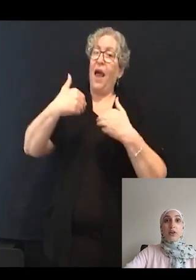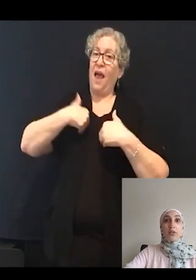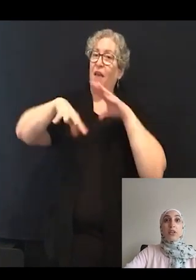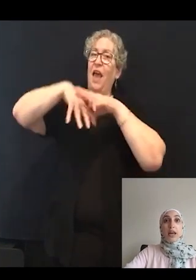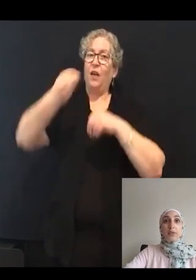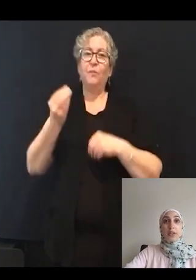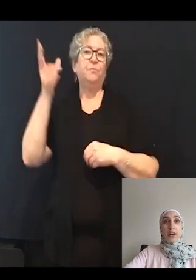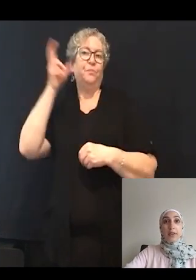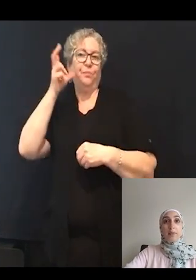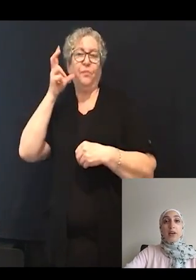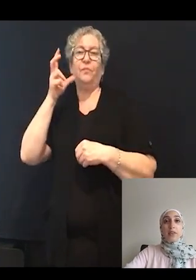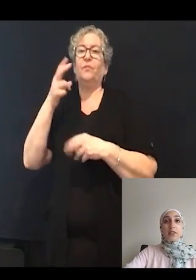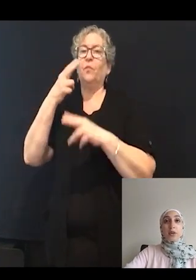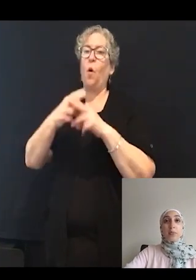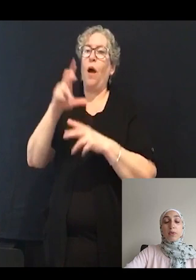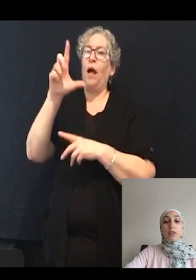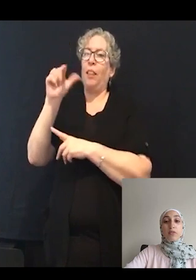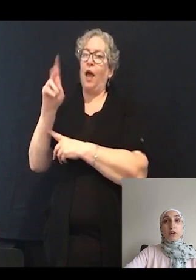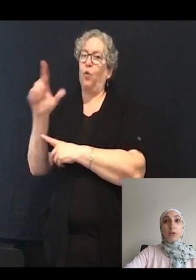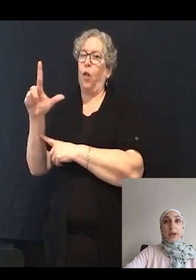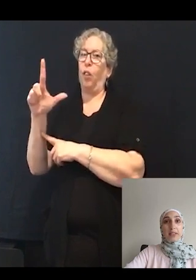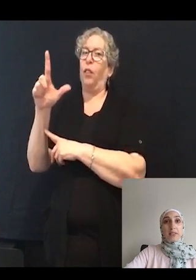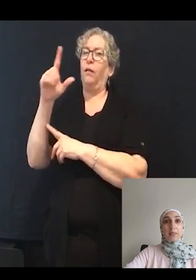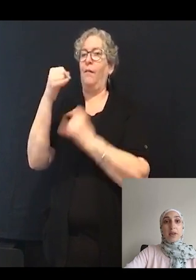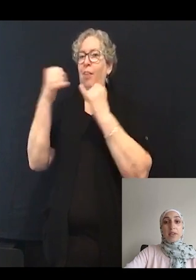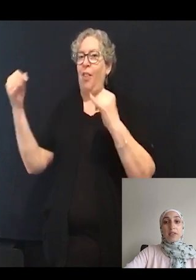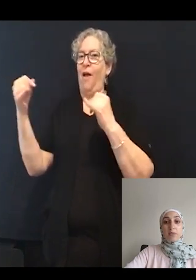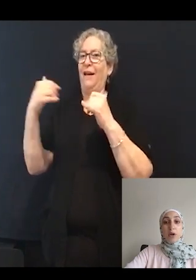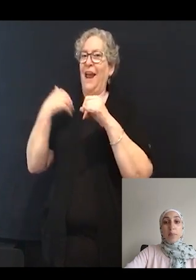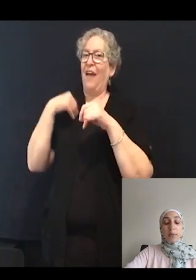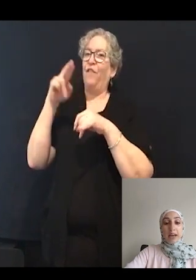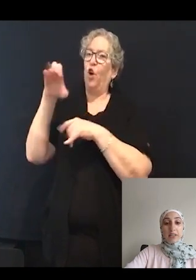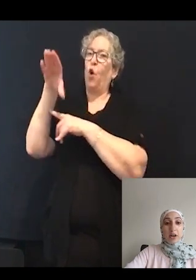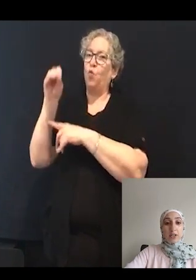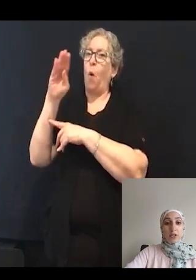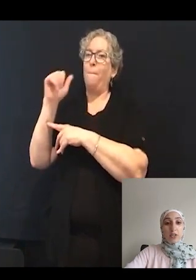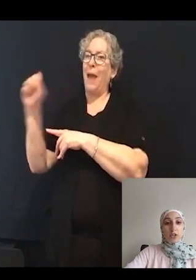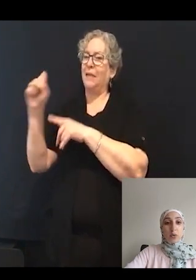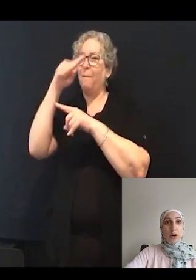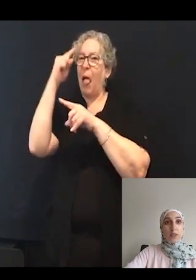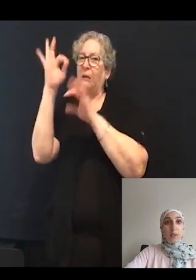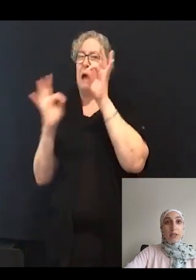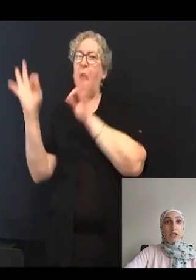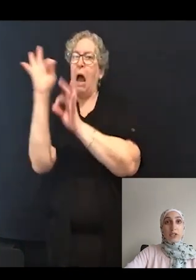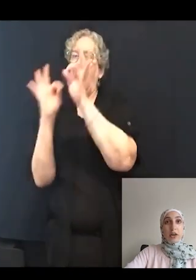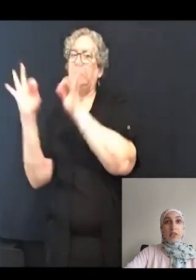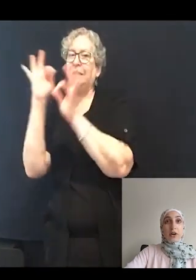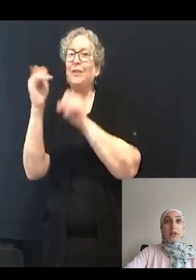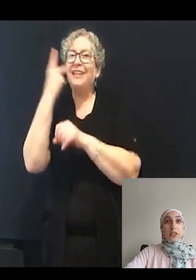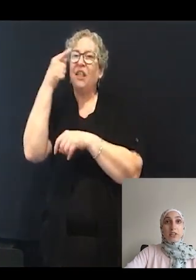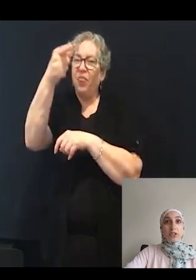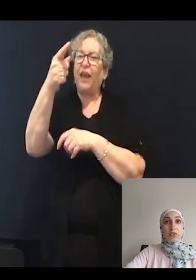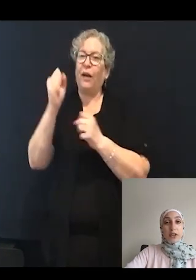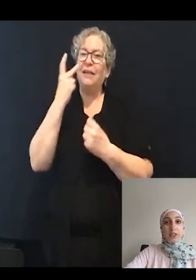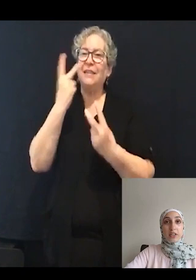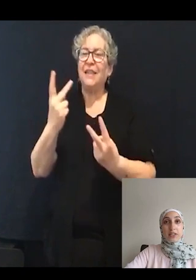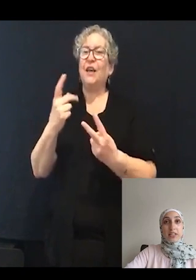called the lateral line that is composed of neural mass, the small black dots shown on the image, that are clusters of hair cells that